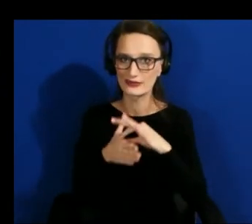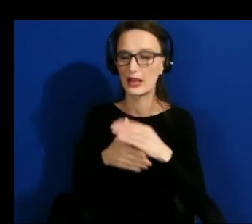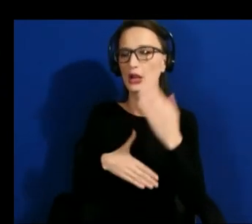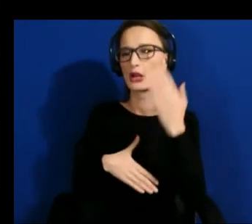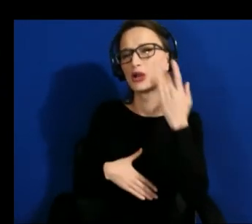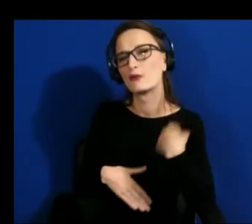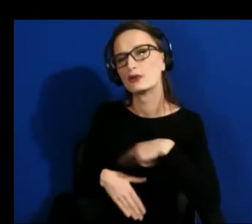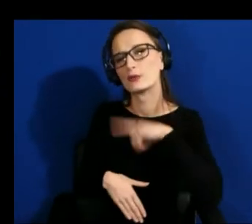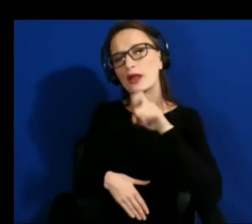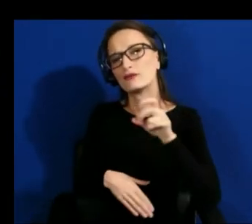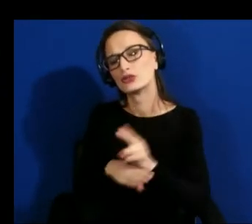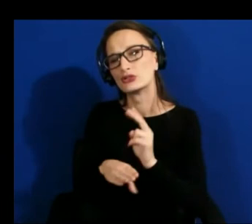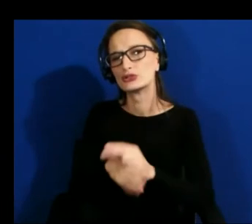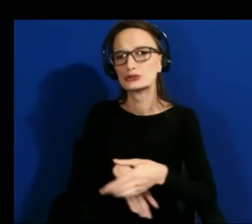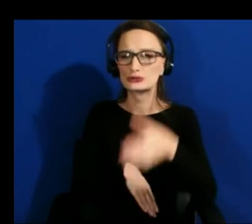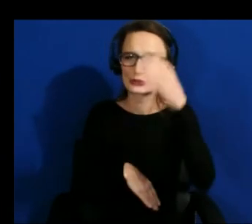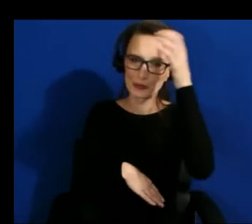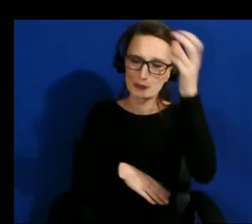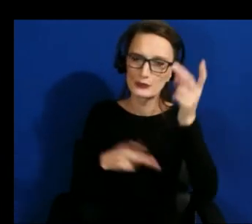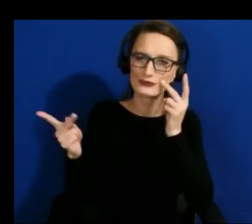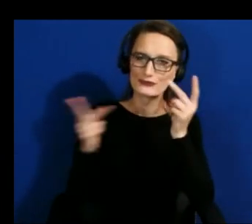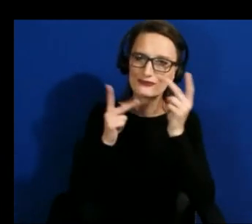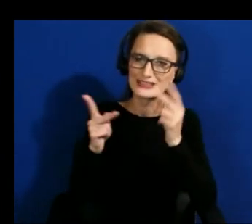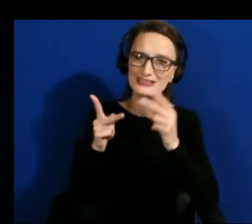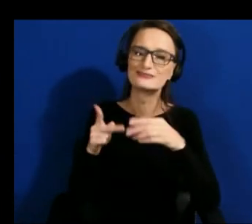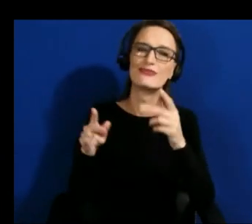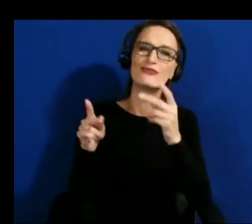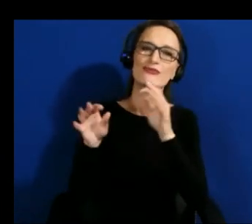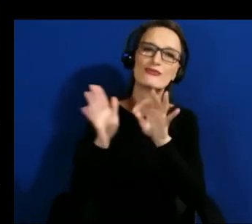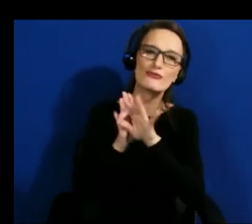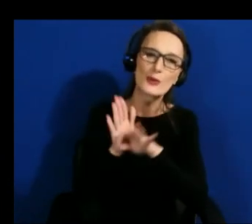to recognize and then summarize the content in the scene and so i think there's a lot of interaction